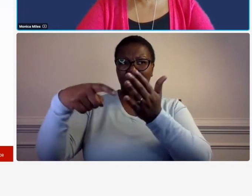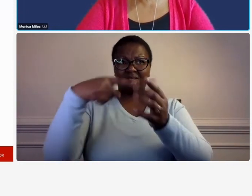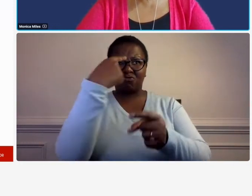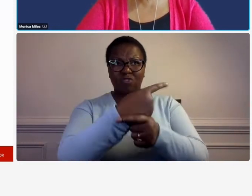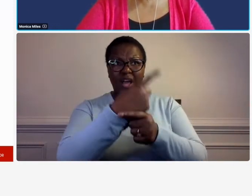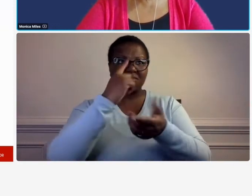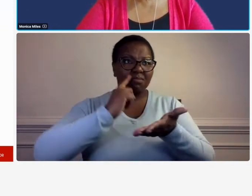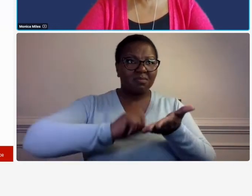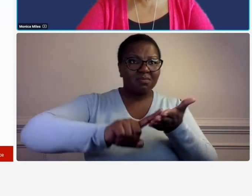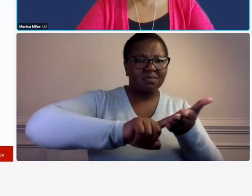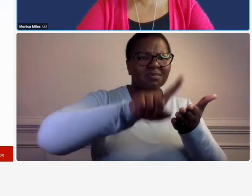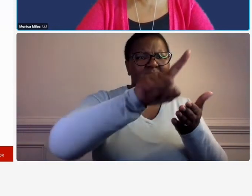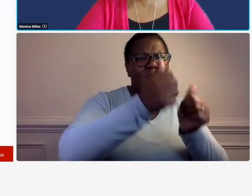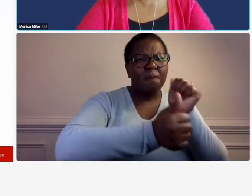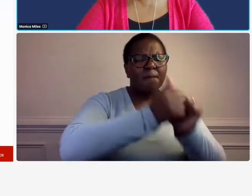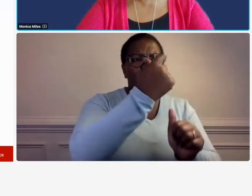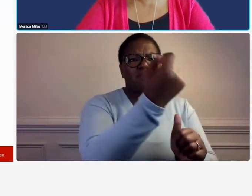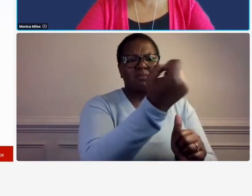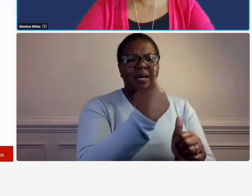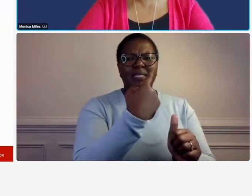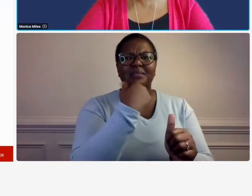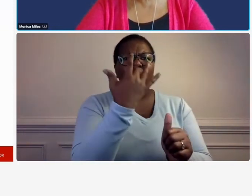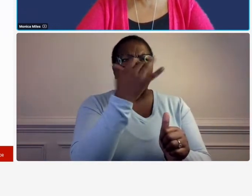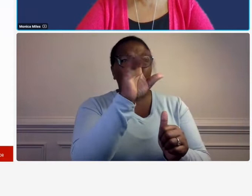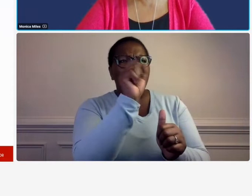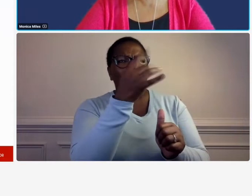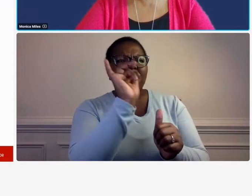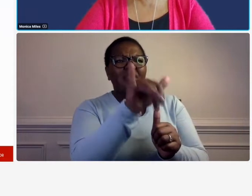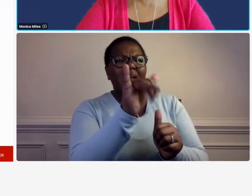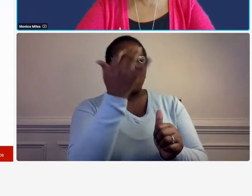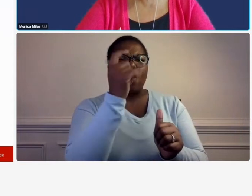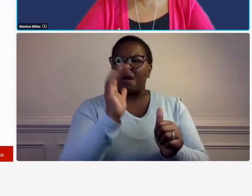why are you asking for this or um you know this has never been asked for before or they'll say